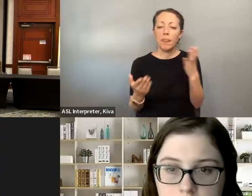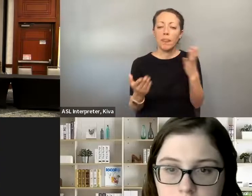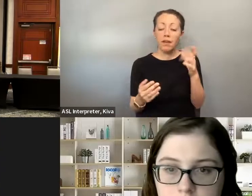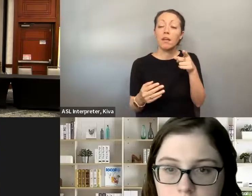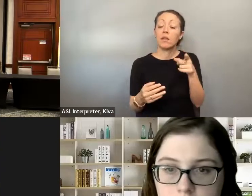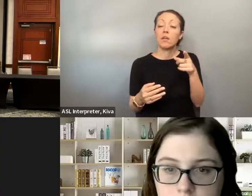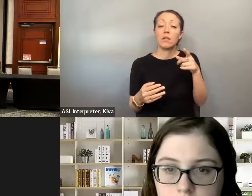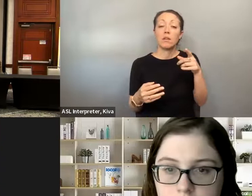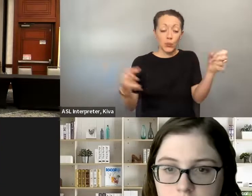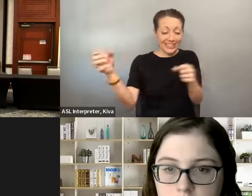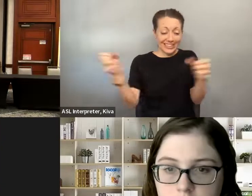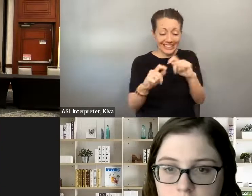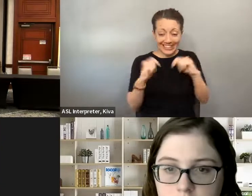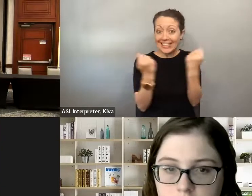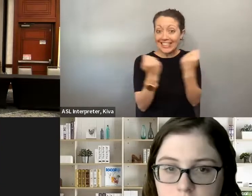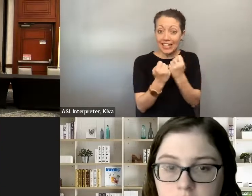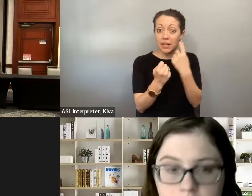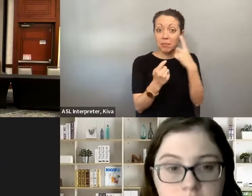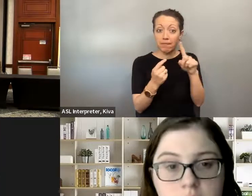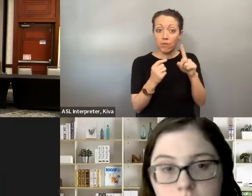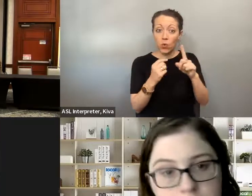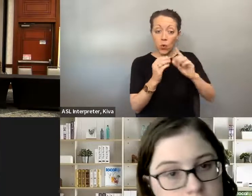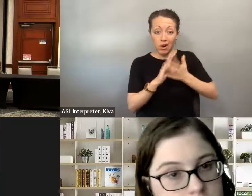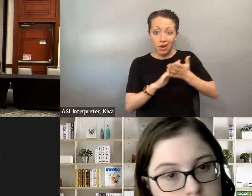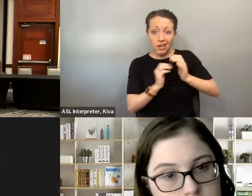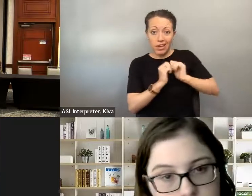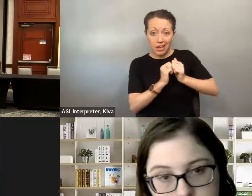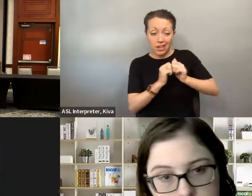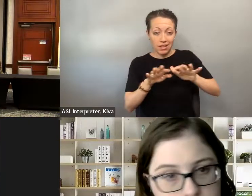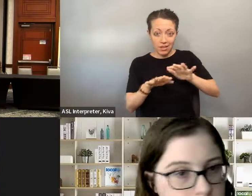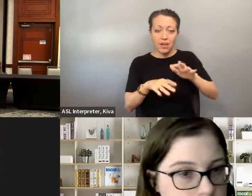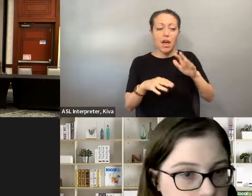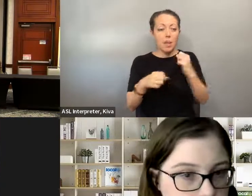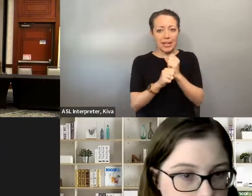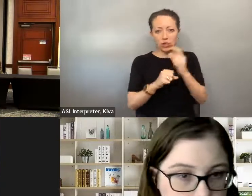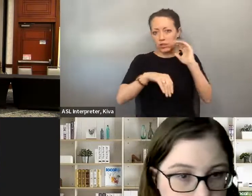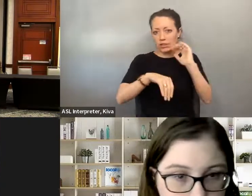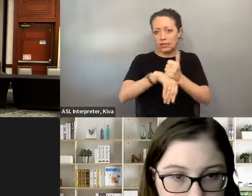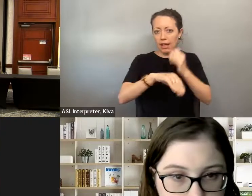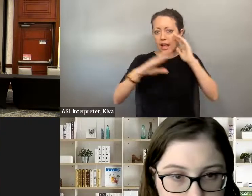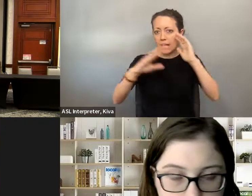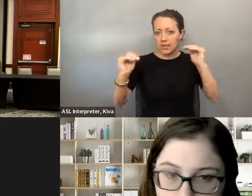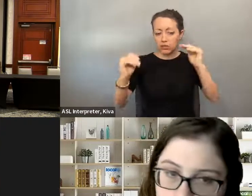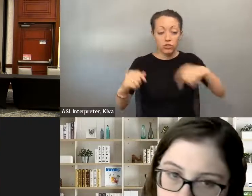need on the campaign trail. And then I think that would also be like when you put your team together, make sure that the campaign trail, and and then I think that would also be like when you put your team together, make sure that your team members all know that what your needs are and what what your expectations are.